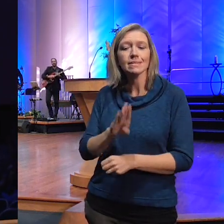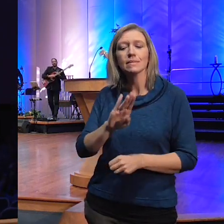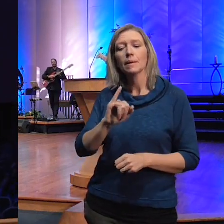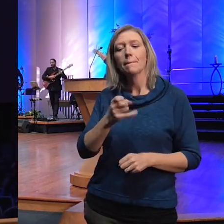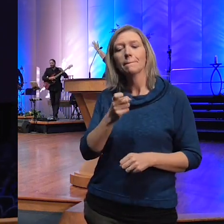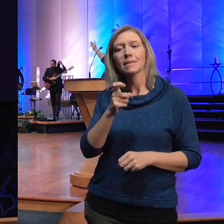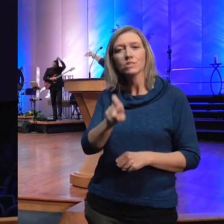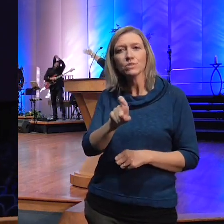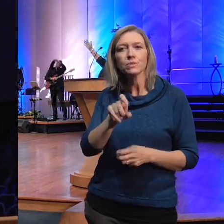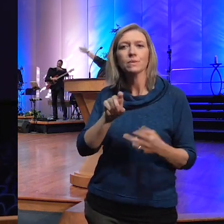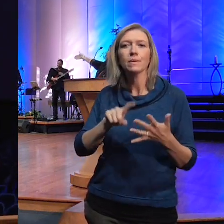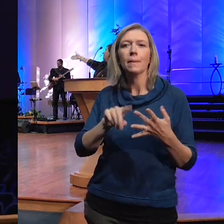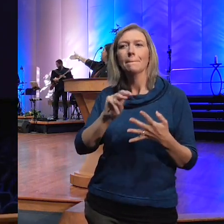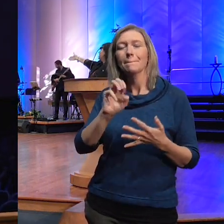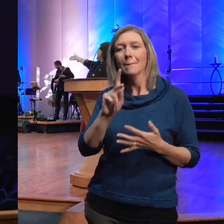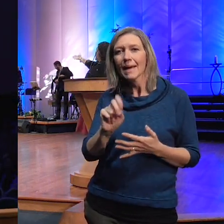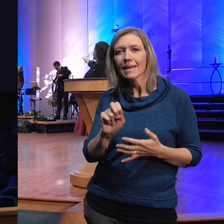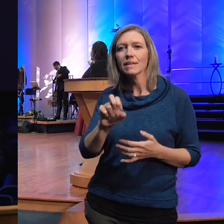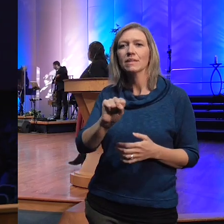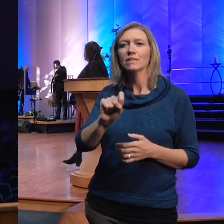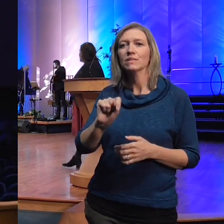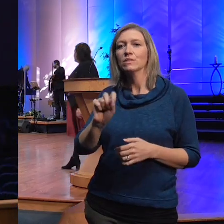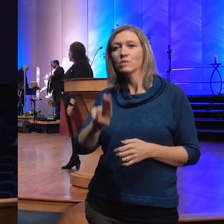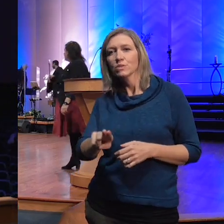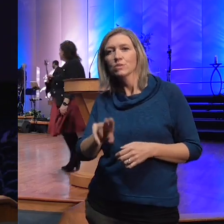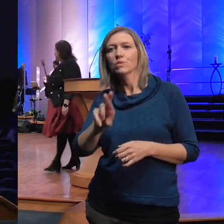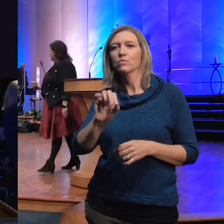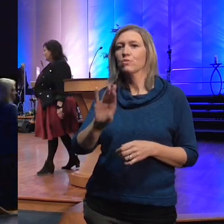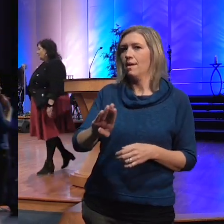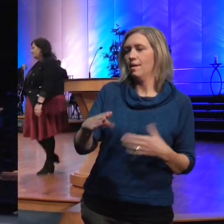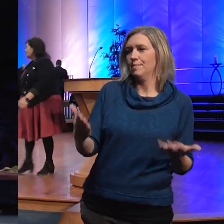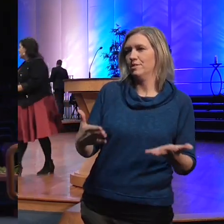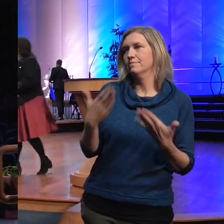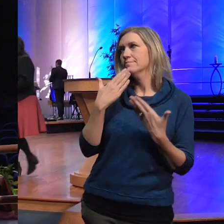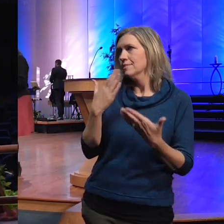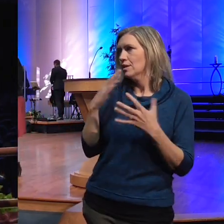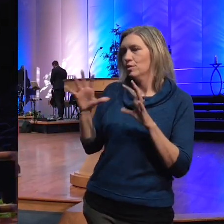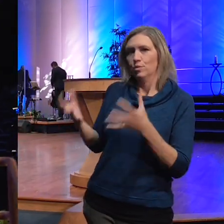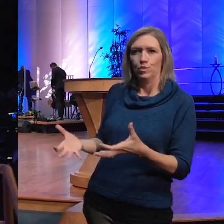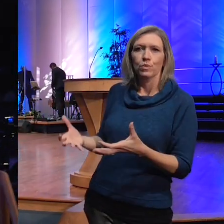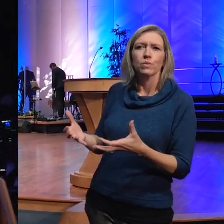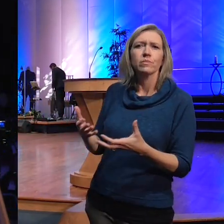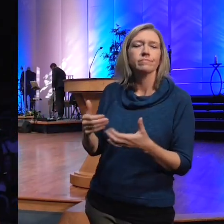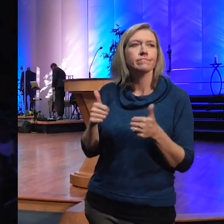Stu and Rob here today thank you gentlemen well done and I'd like to acknowledge Carrie for taking